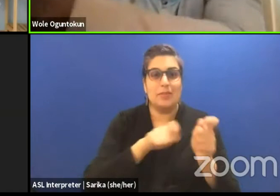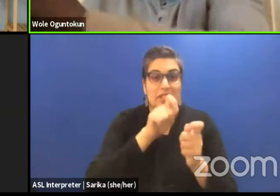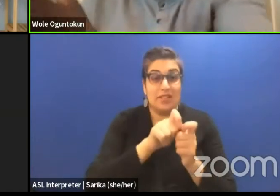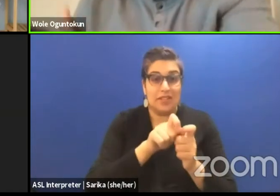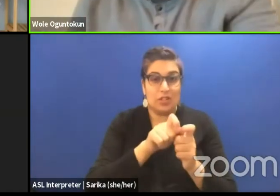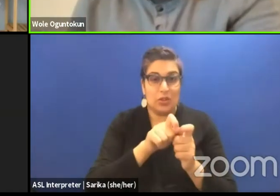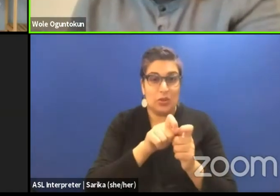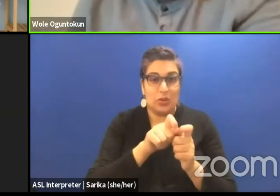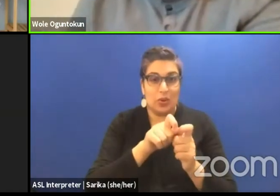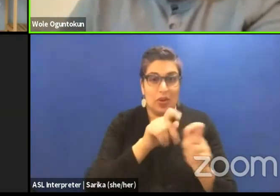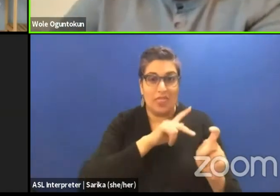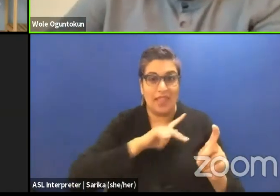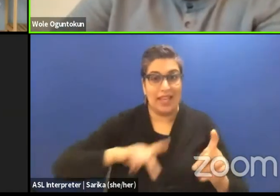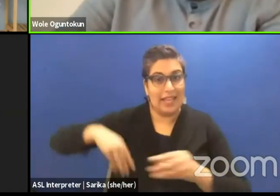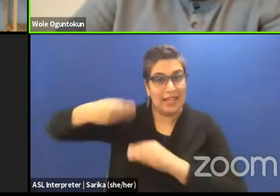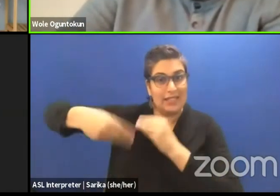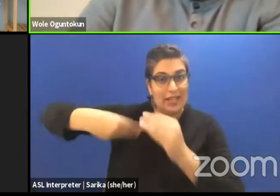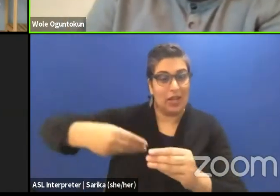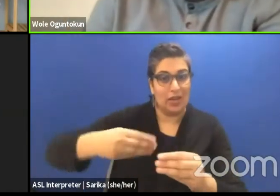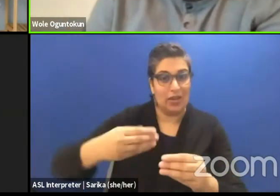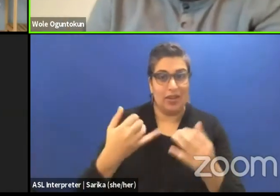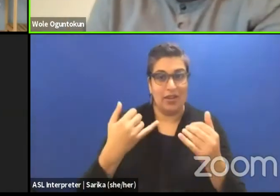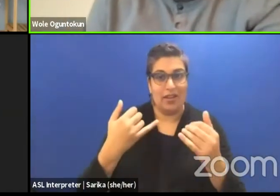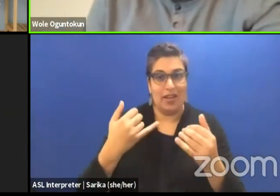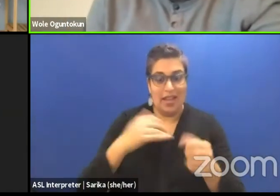in the area now known as Nigeria.